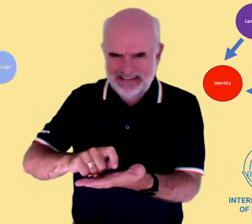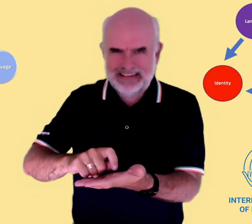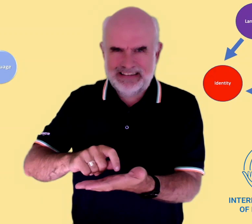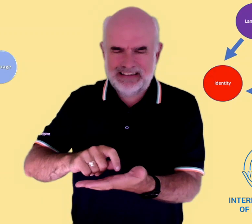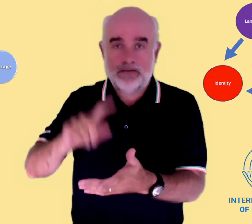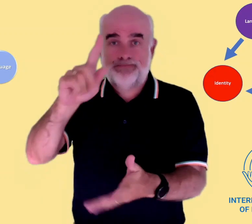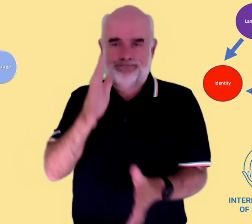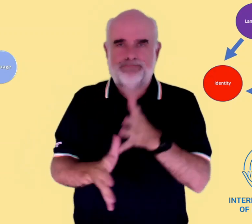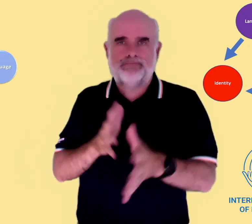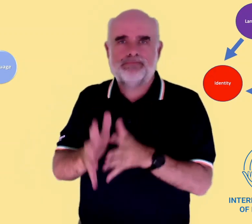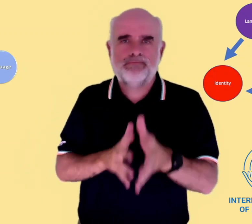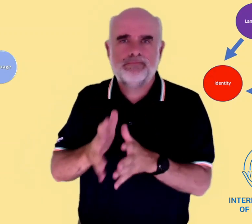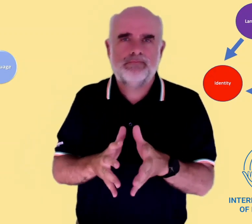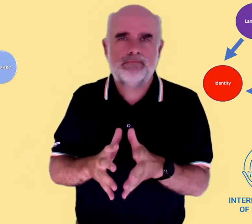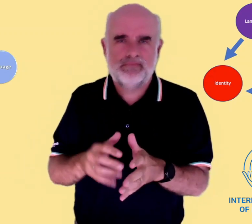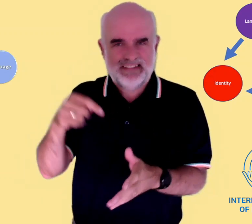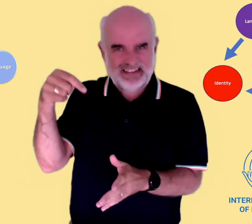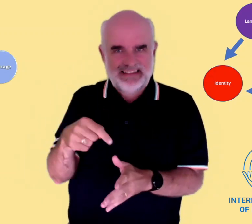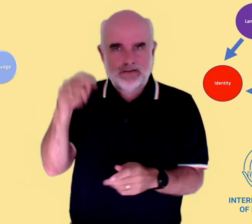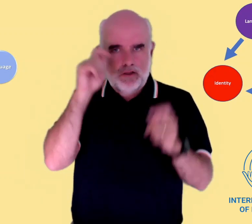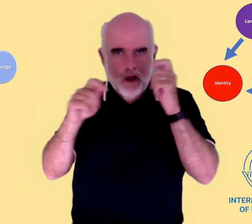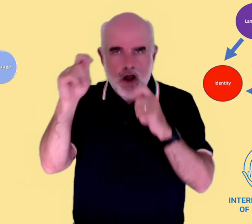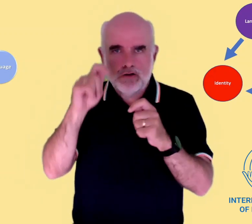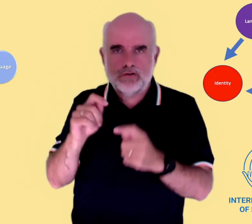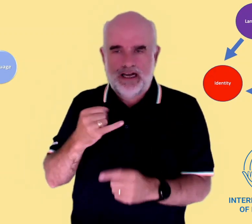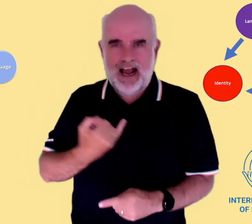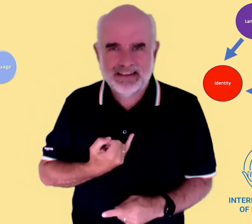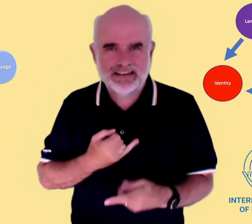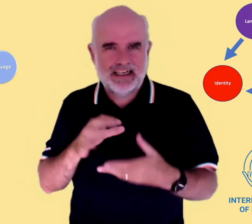in English in order to use it, rather than just letting go and signing away naturally. So the